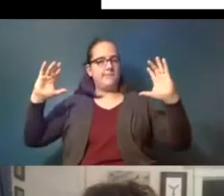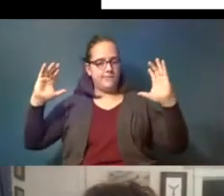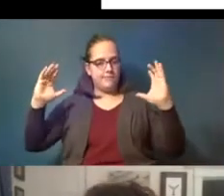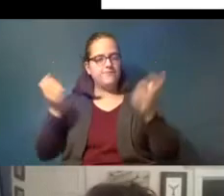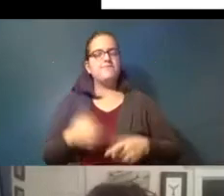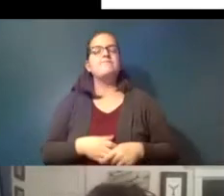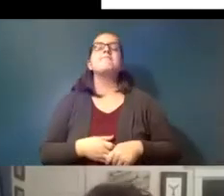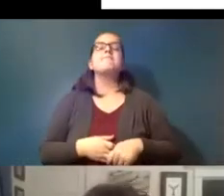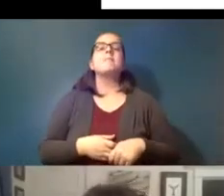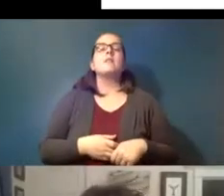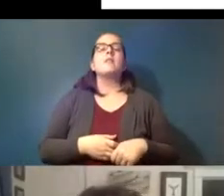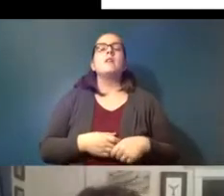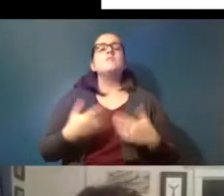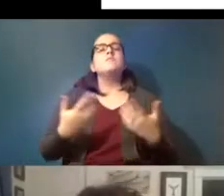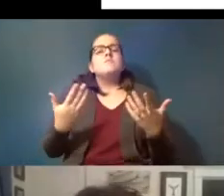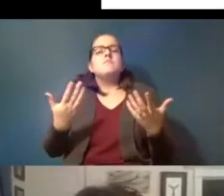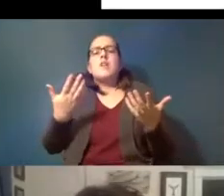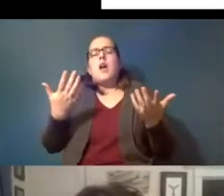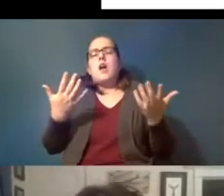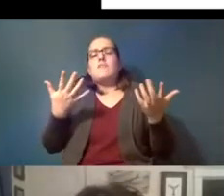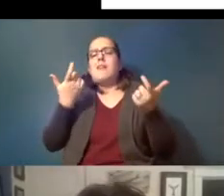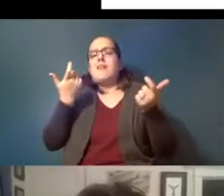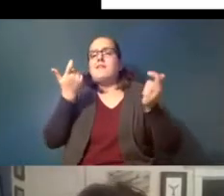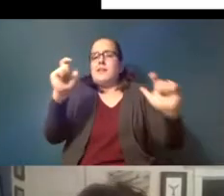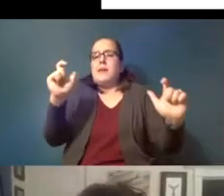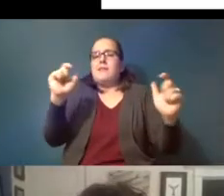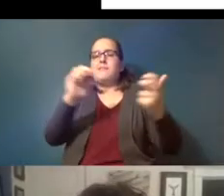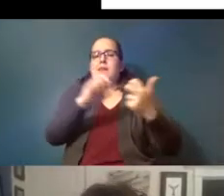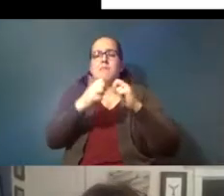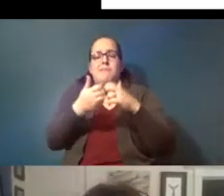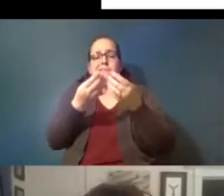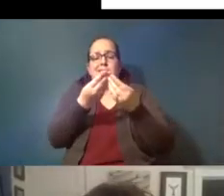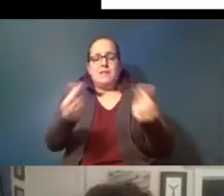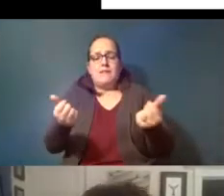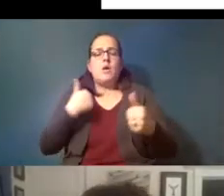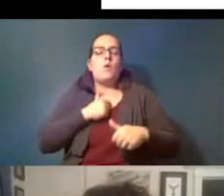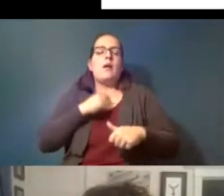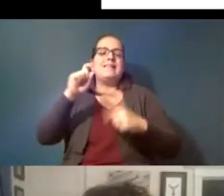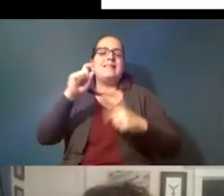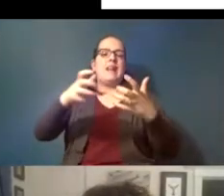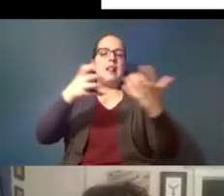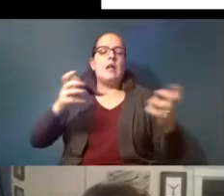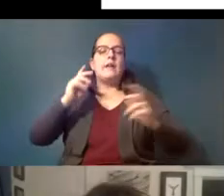and you know it's it's a big problem to solve and we need a lot of people working on it